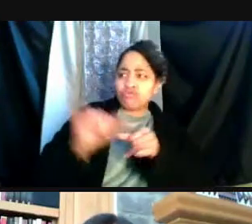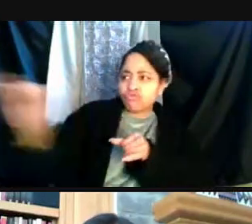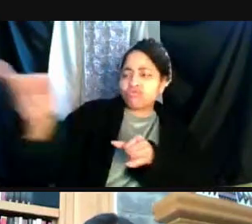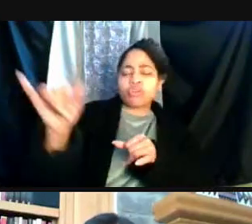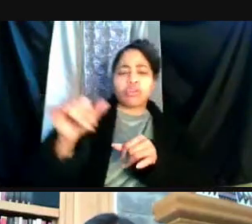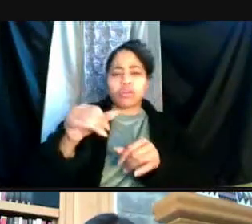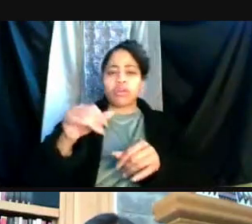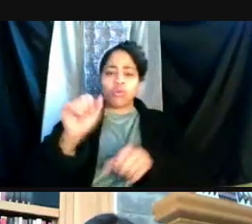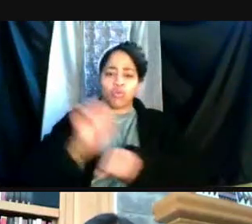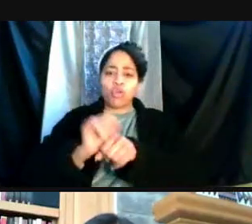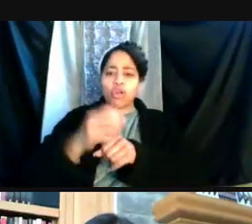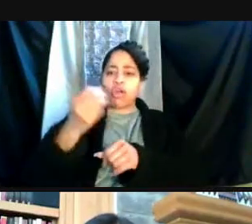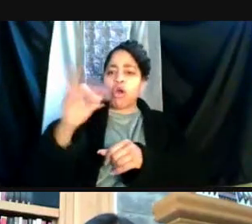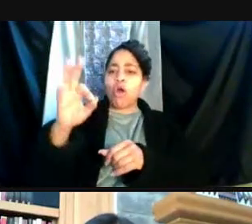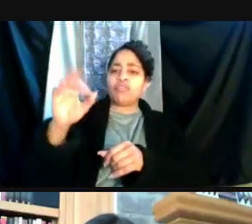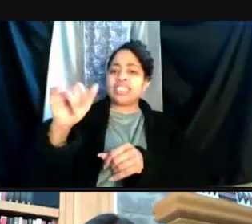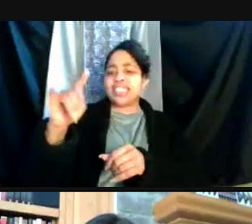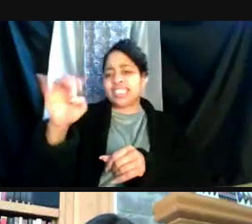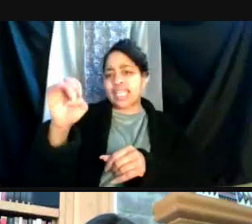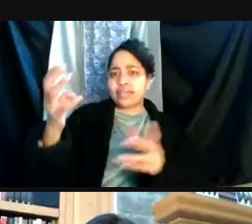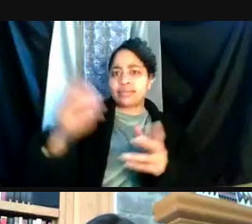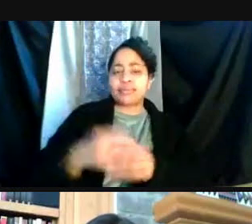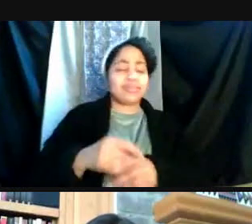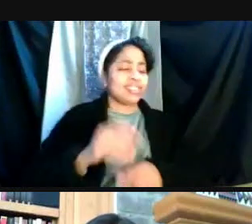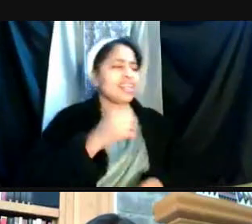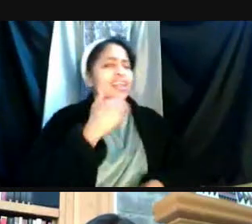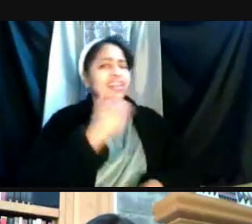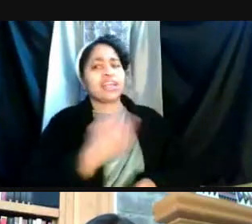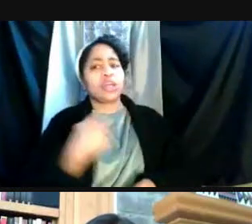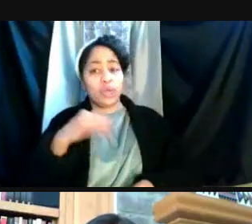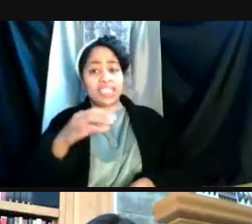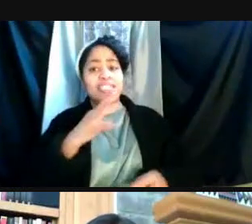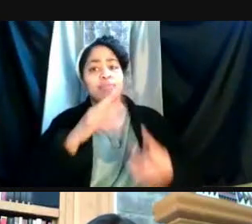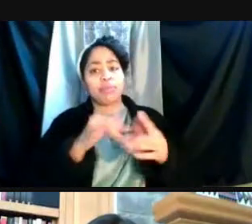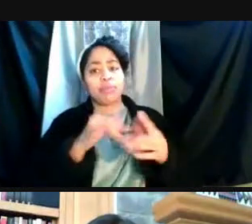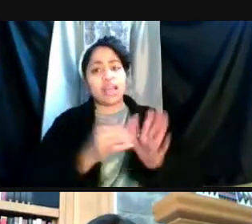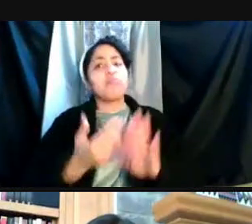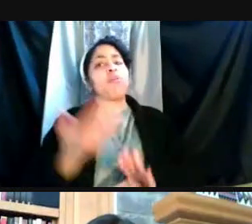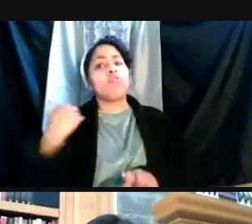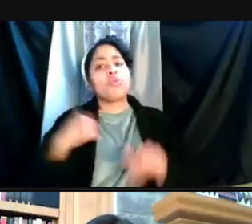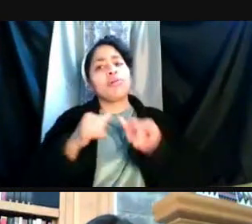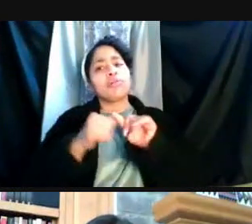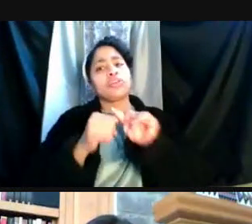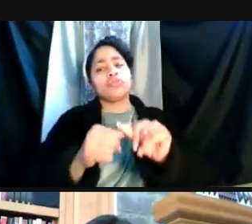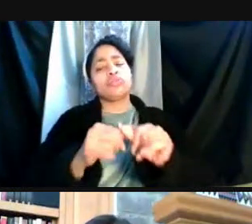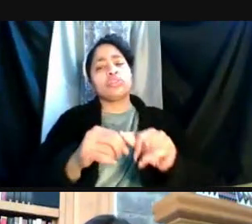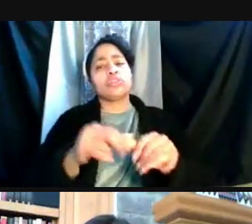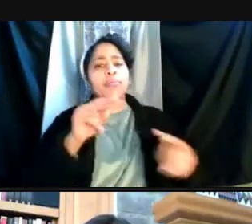Yeah, thanks, Preeti. So we have spoken about this before and we continue to monitor and evaluate,